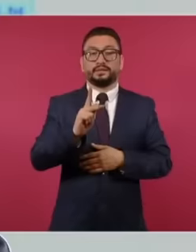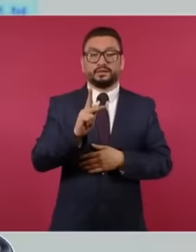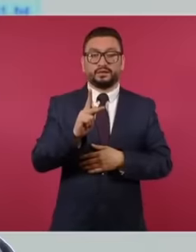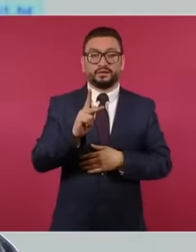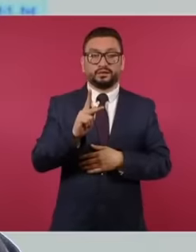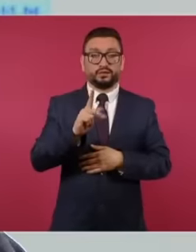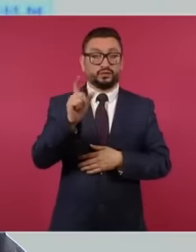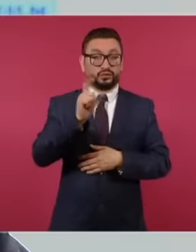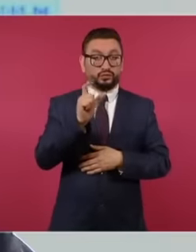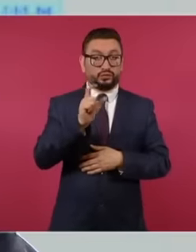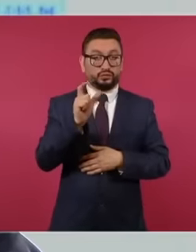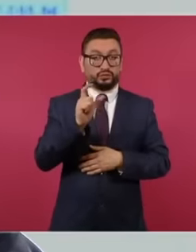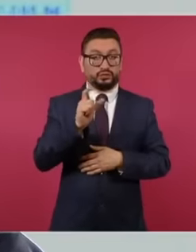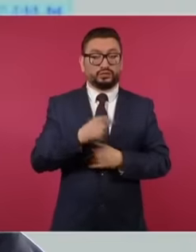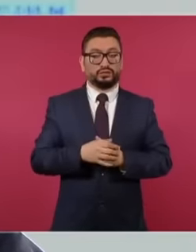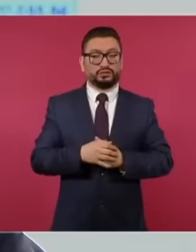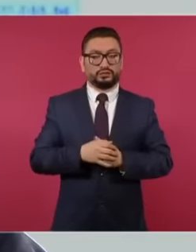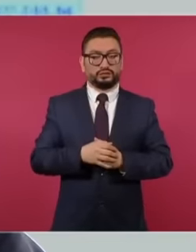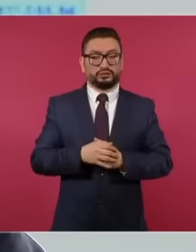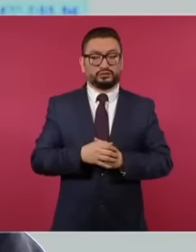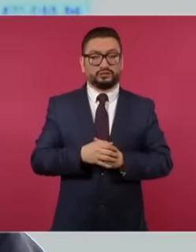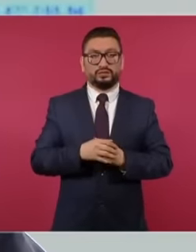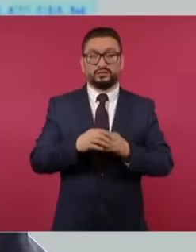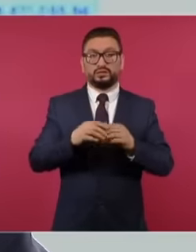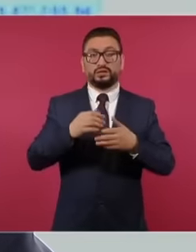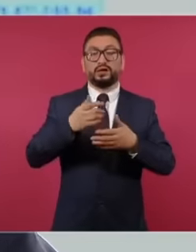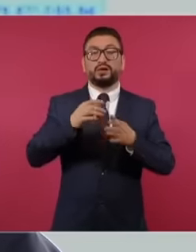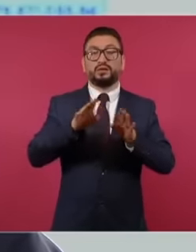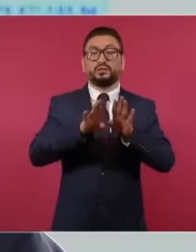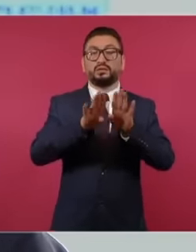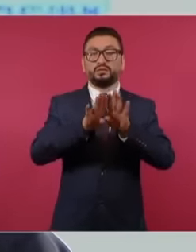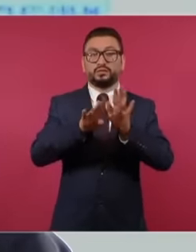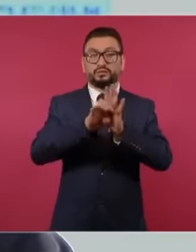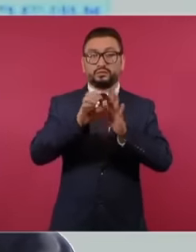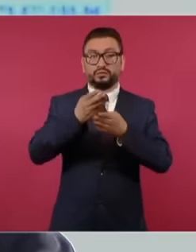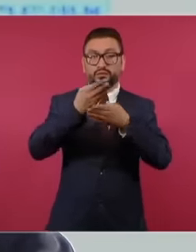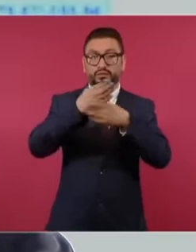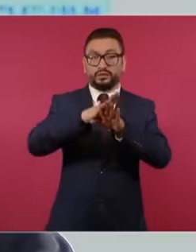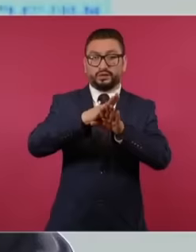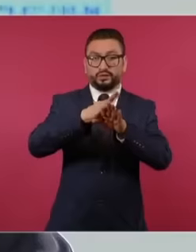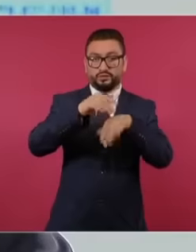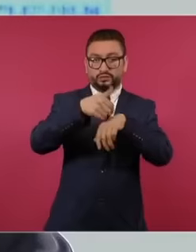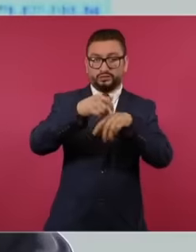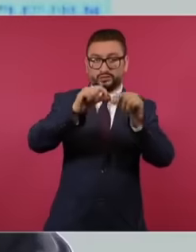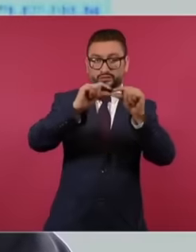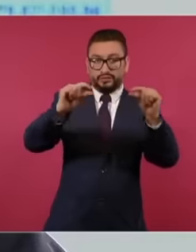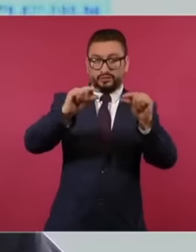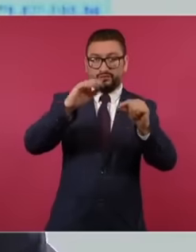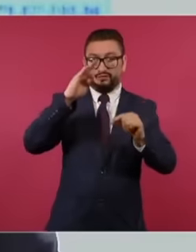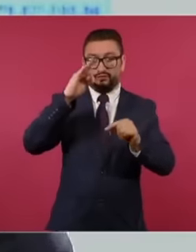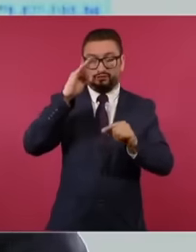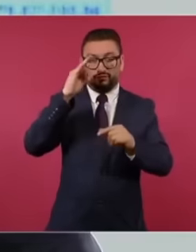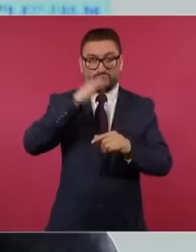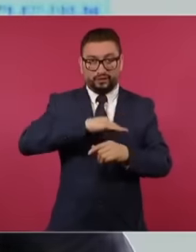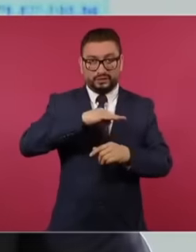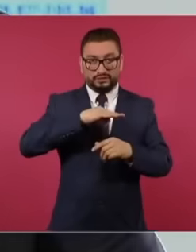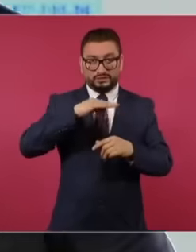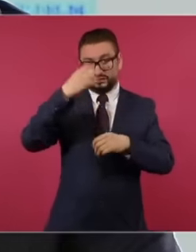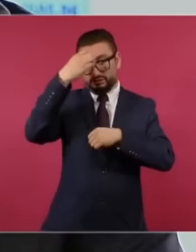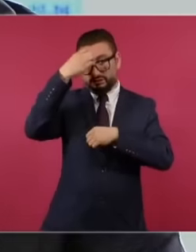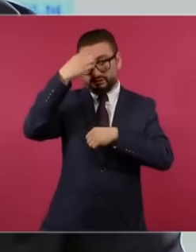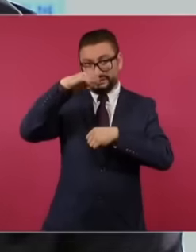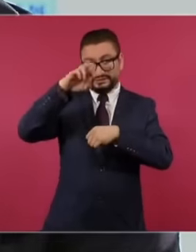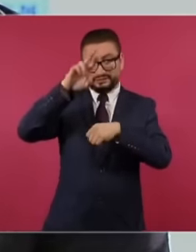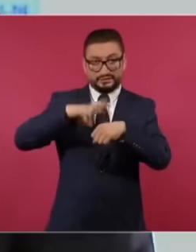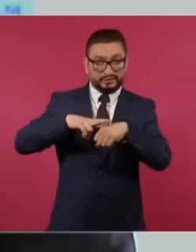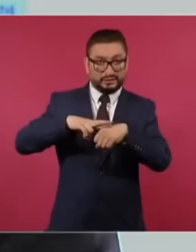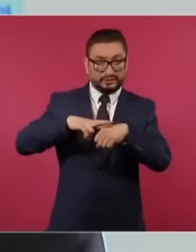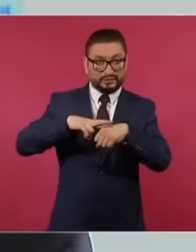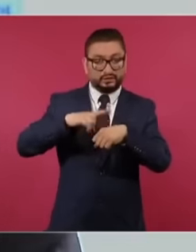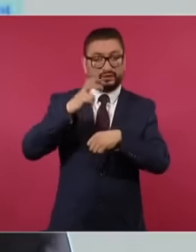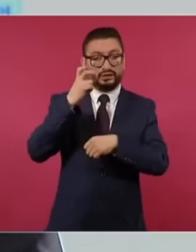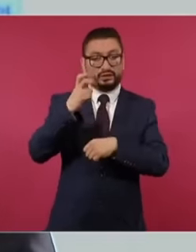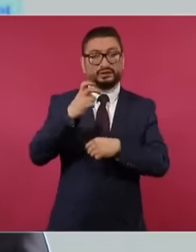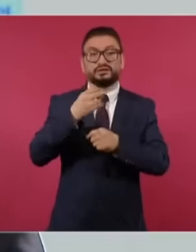it comes to falsified account statements from abroad, the only one who has information on the